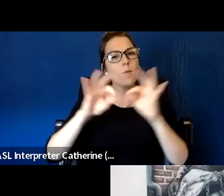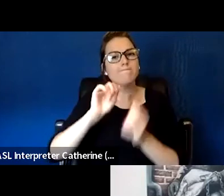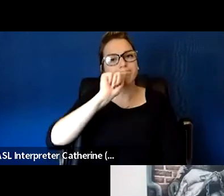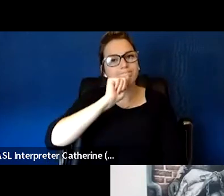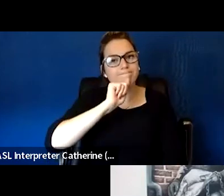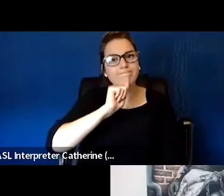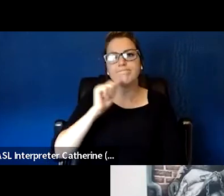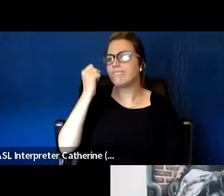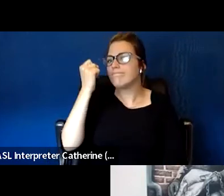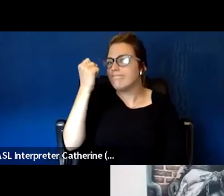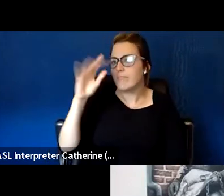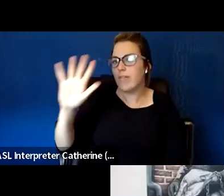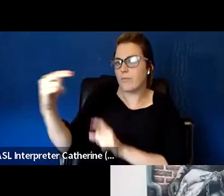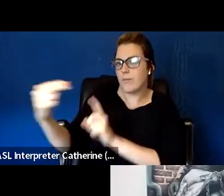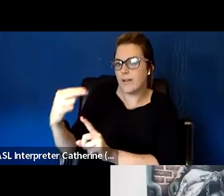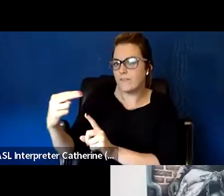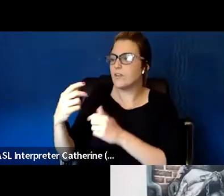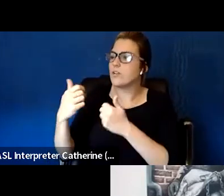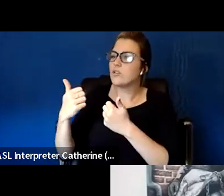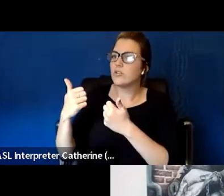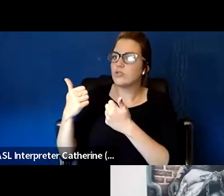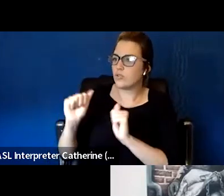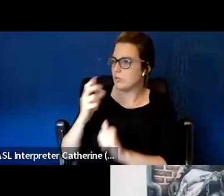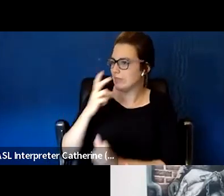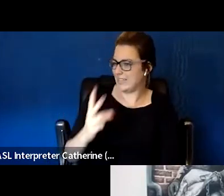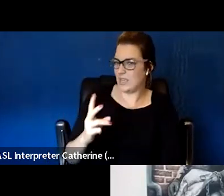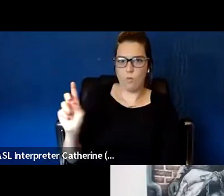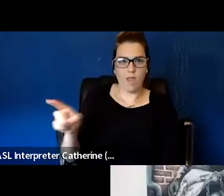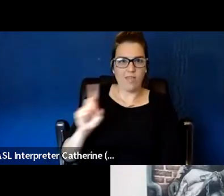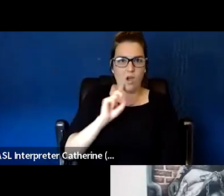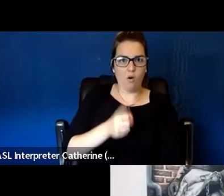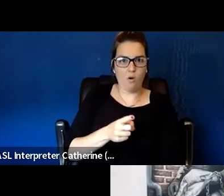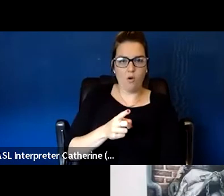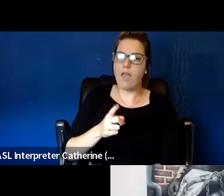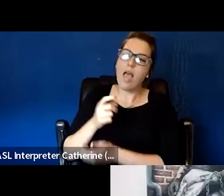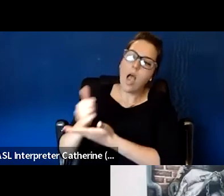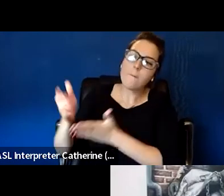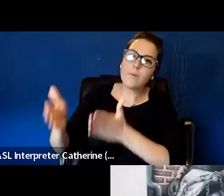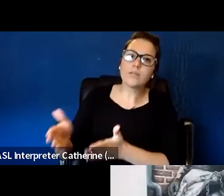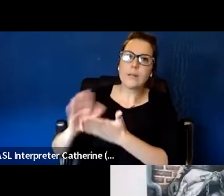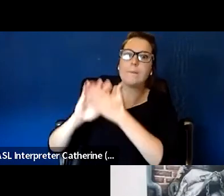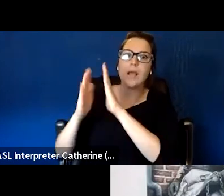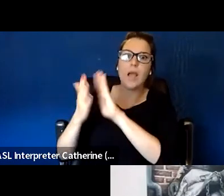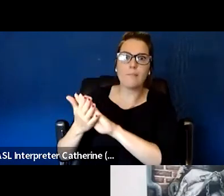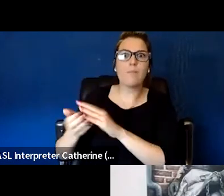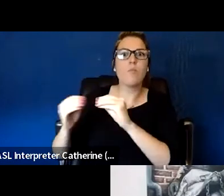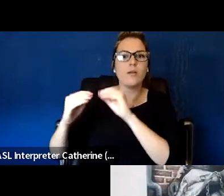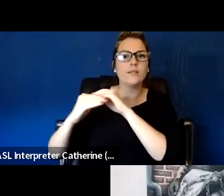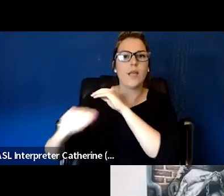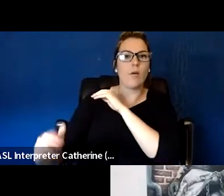and being able to stabilizing them and their willingness to be able to address whatever situation they're going through